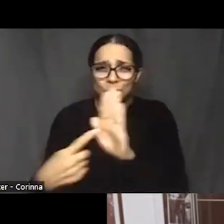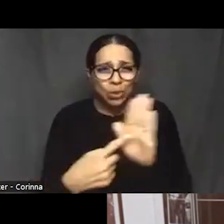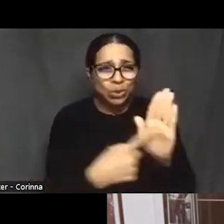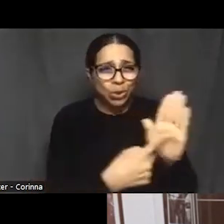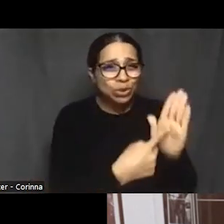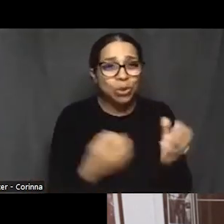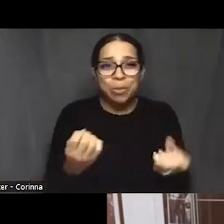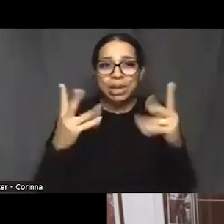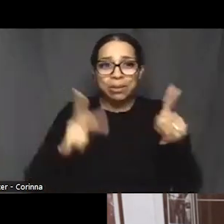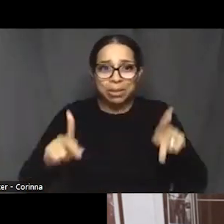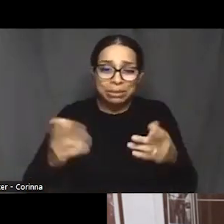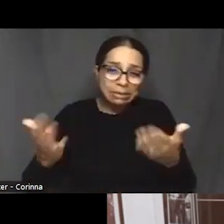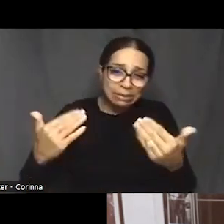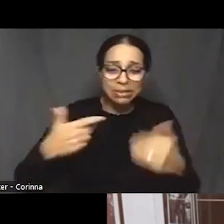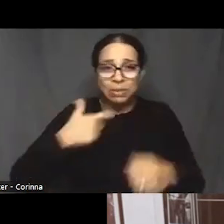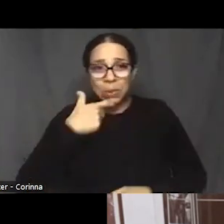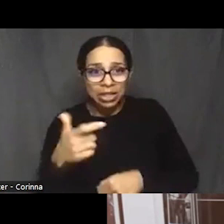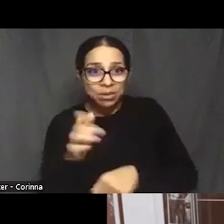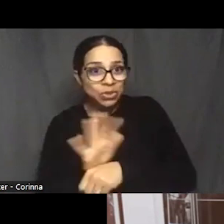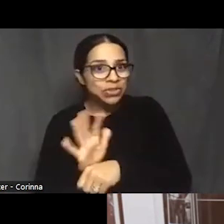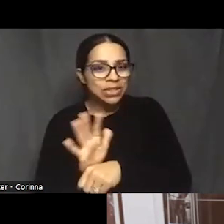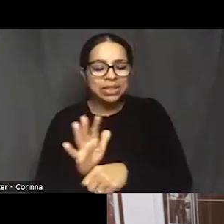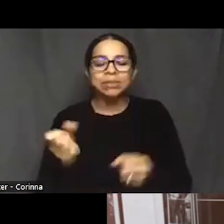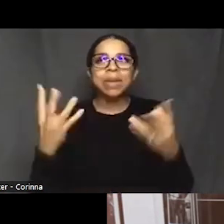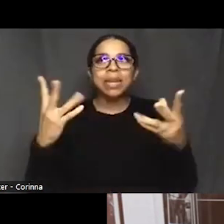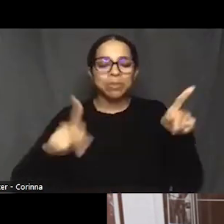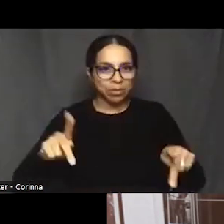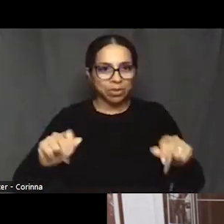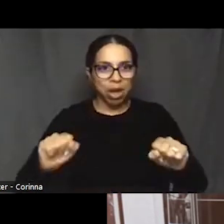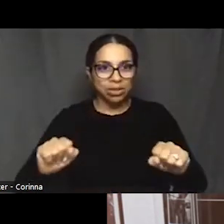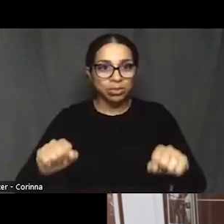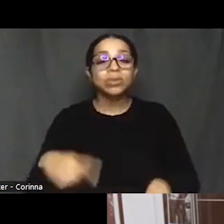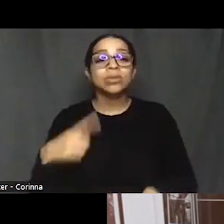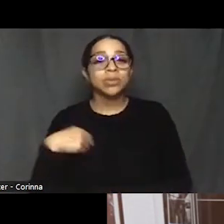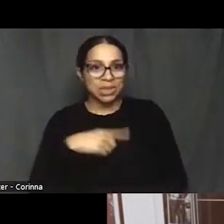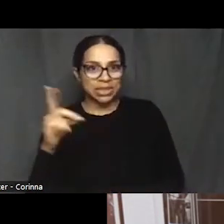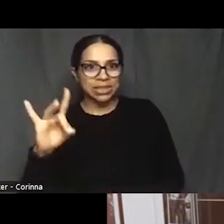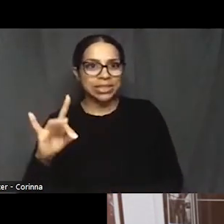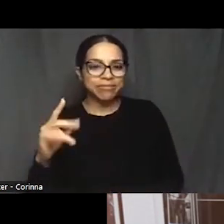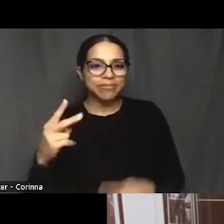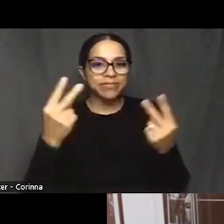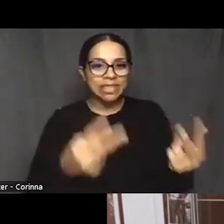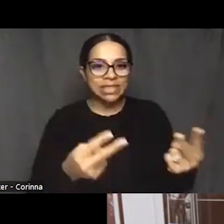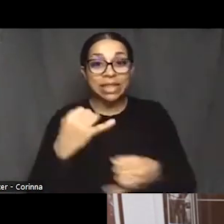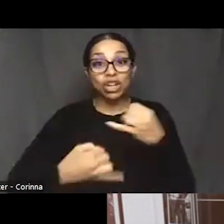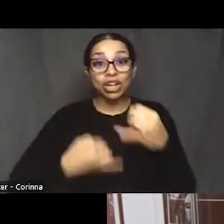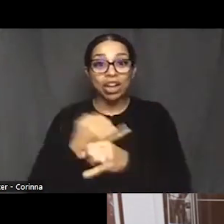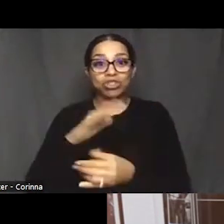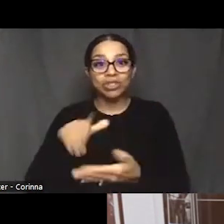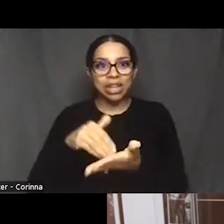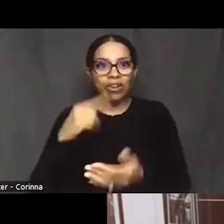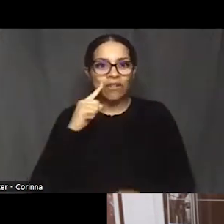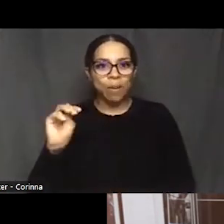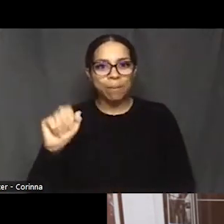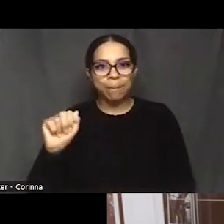We had a screening over at the International Center for Marine Environmental Technology, which is run by UMBC.